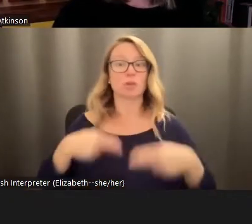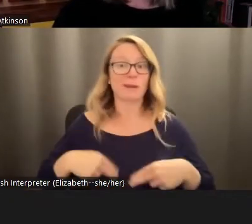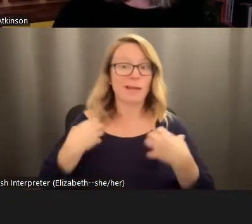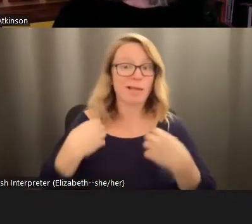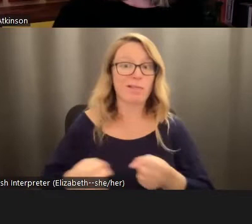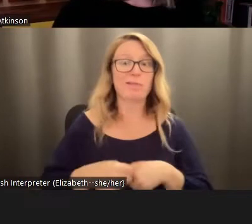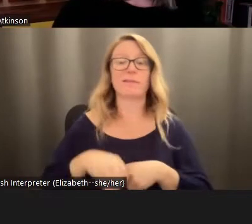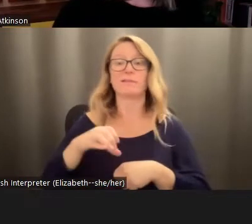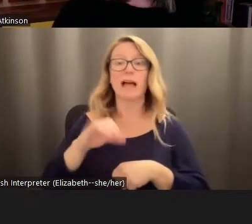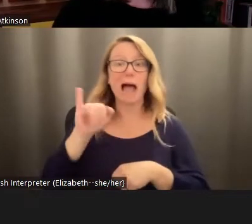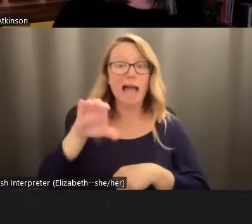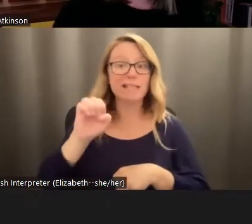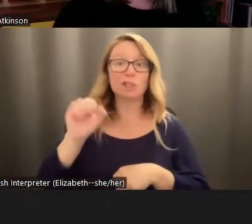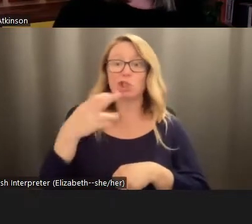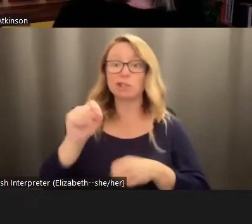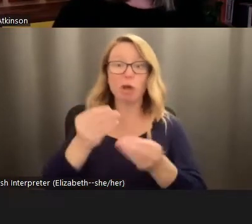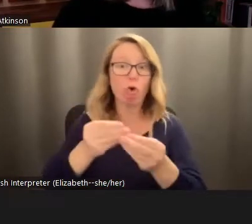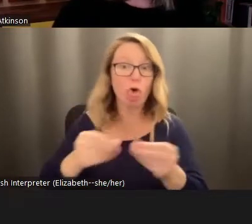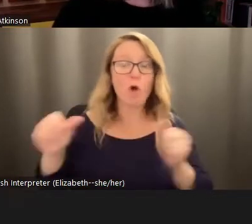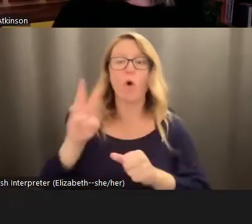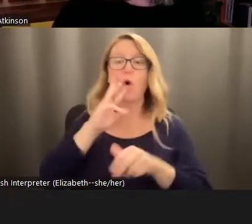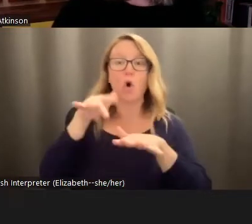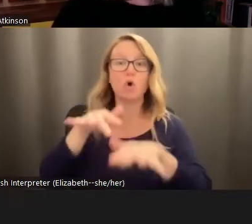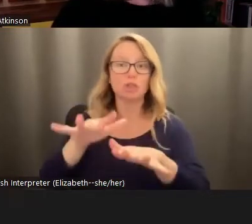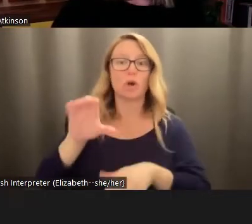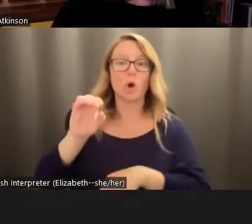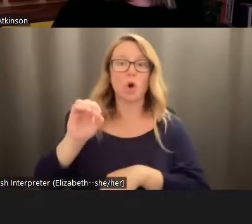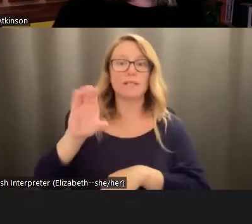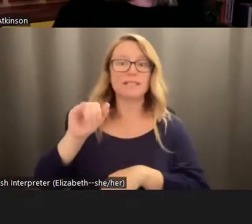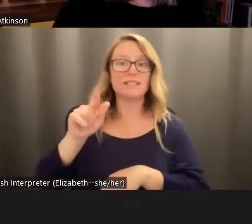sheets, ocean acidification, it's really anything and